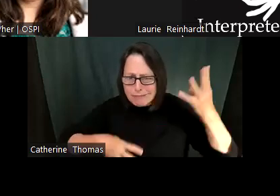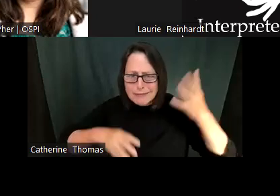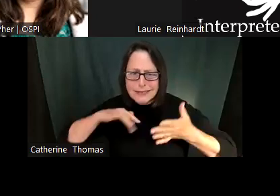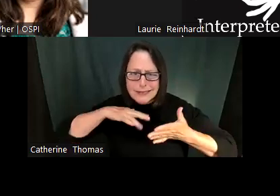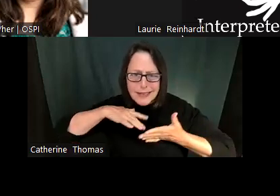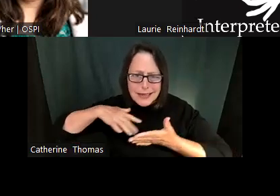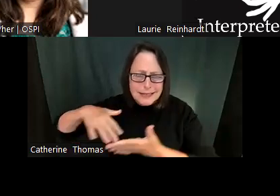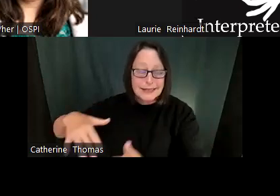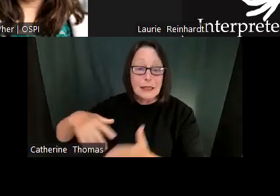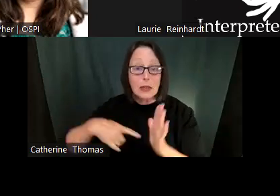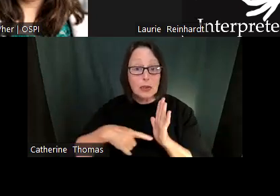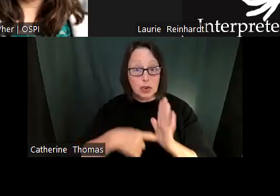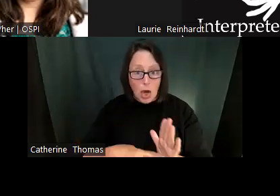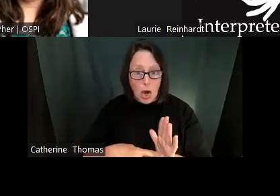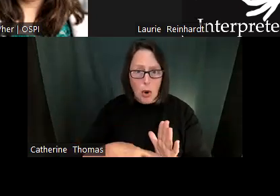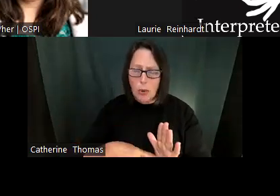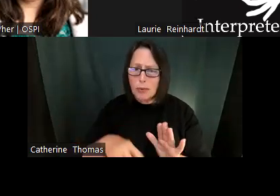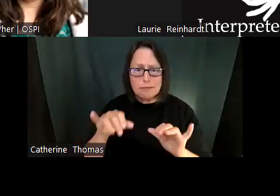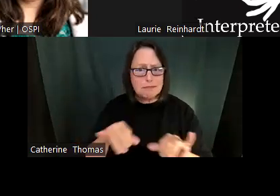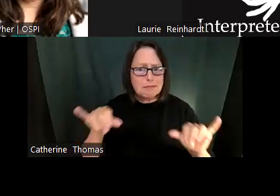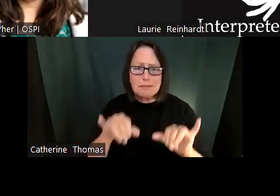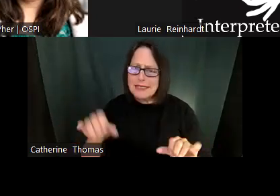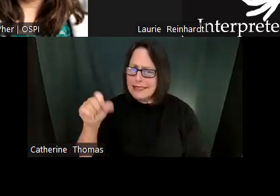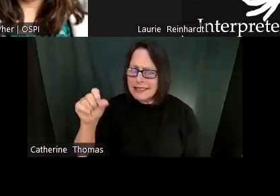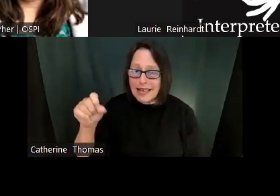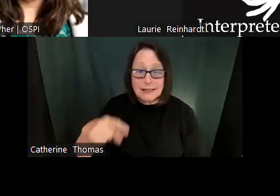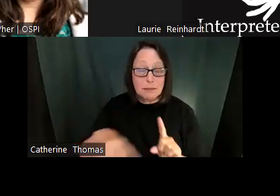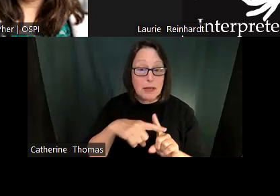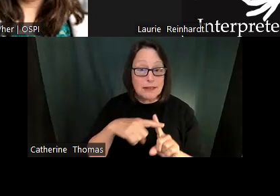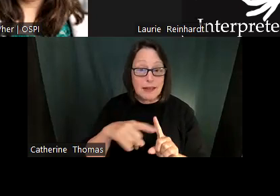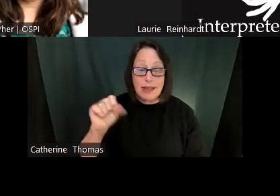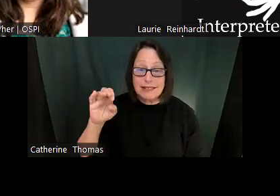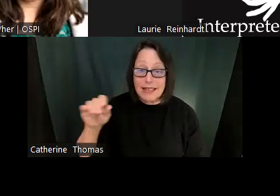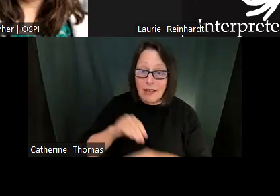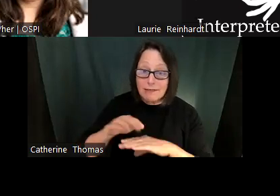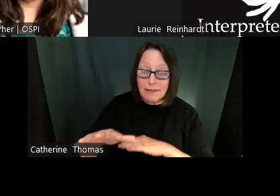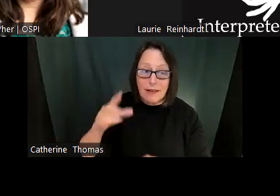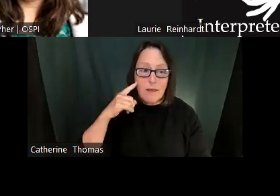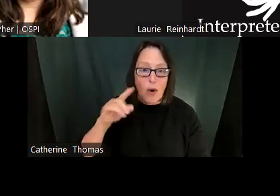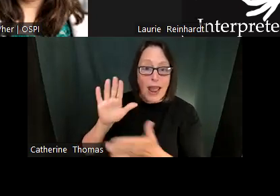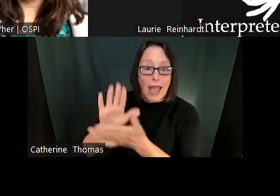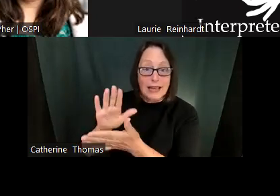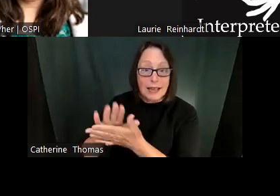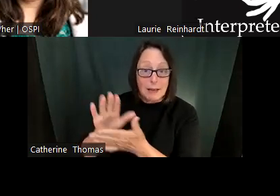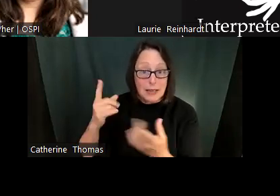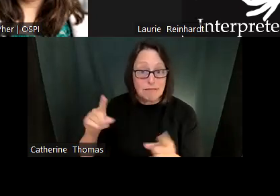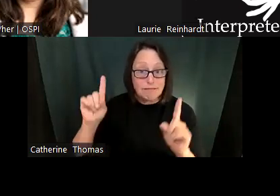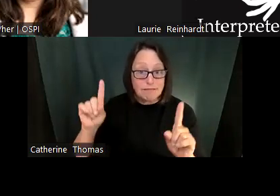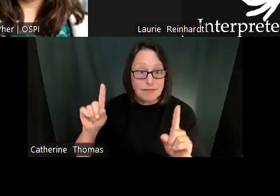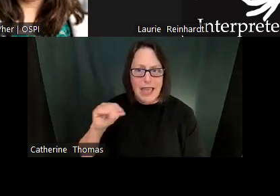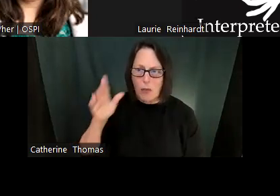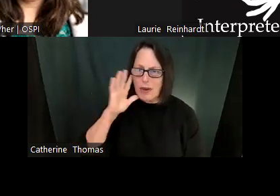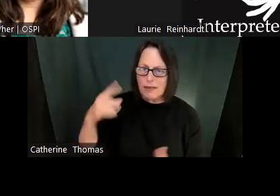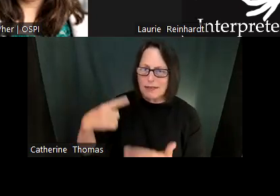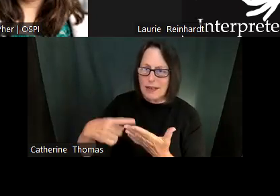And adults modeling those SEAL skills. Those, and this is really key. And when you do that, you see there are hundreds of independent studies.